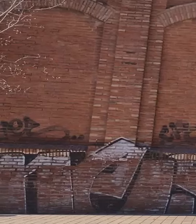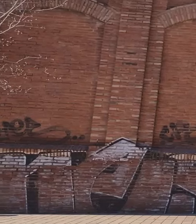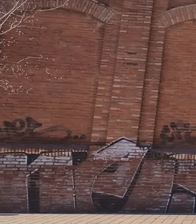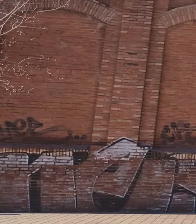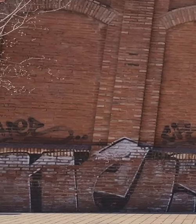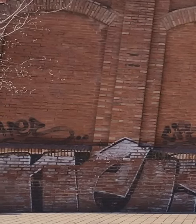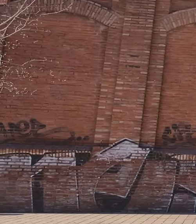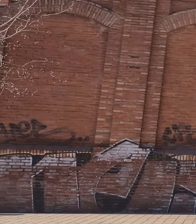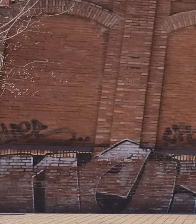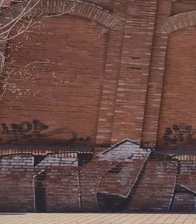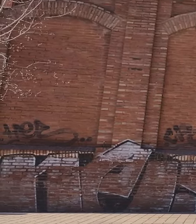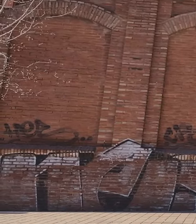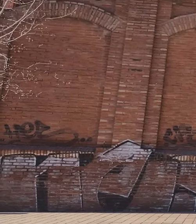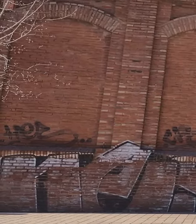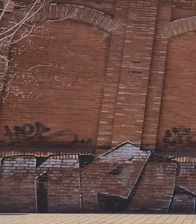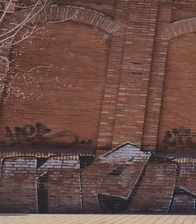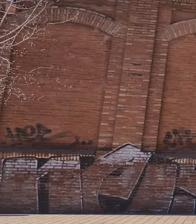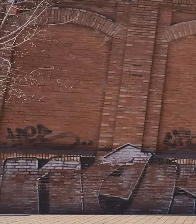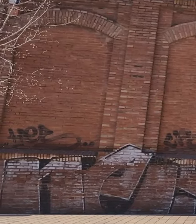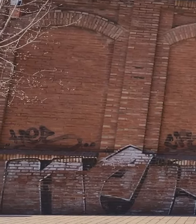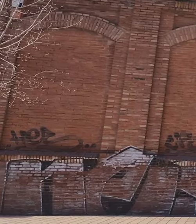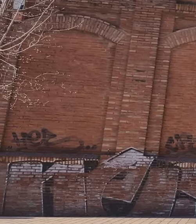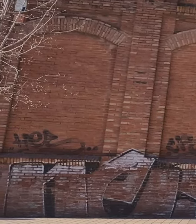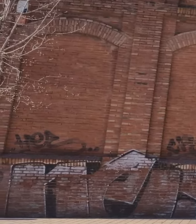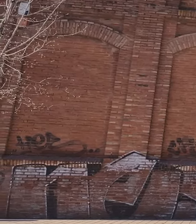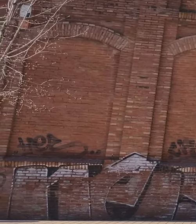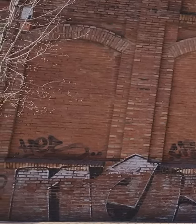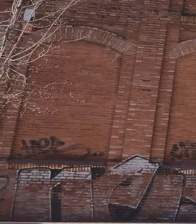(Peace is not negotiable)